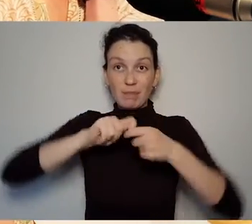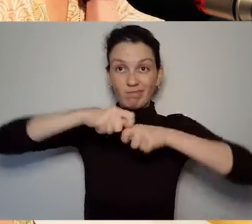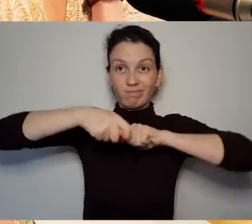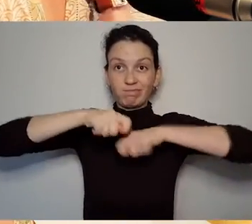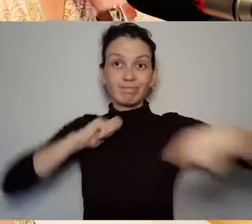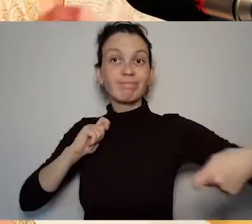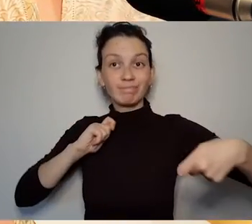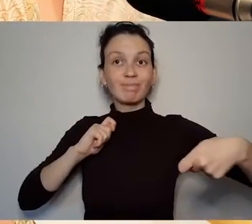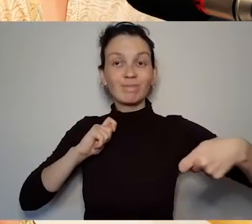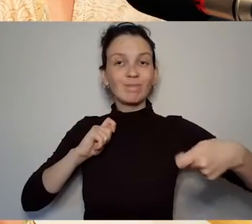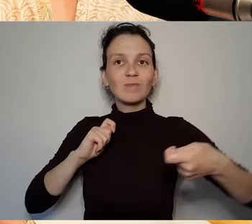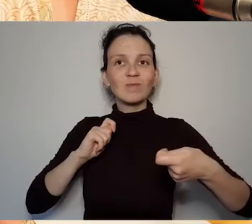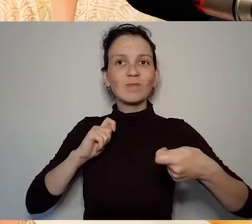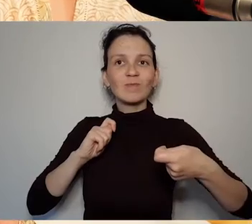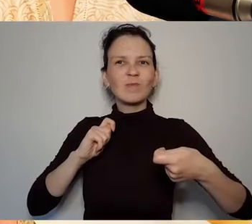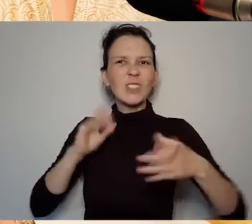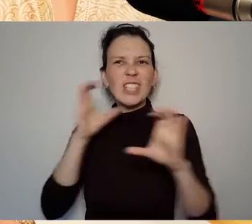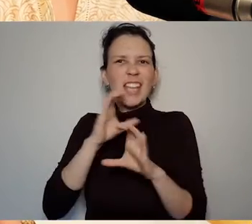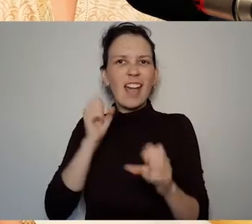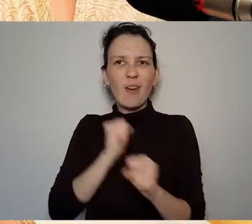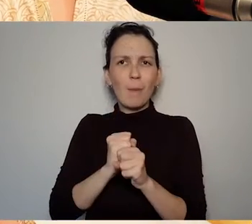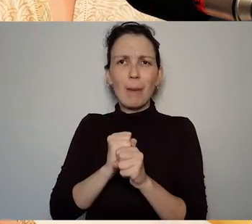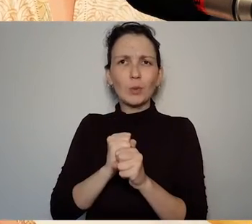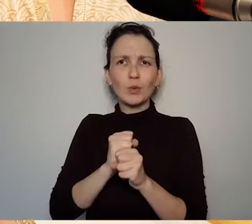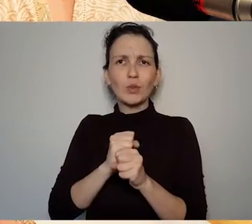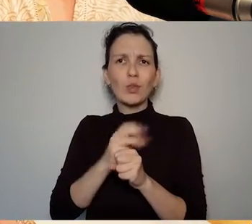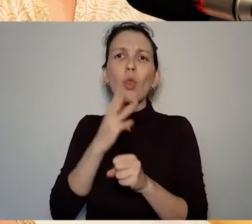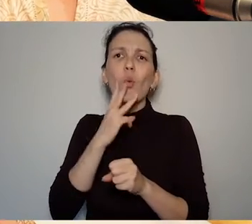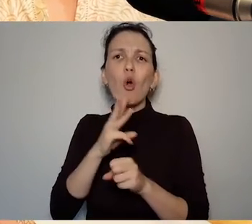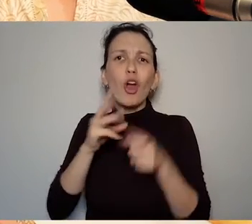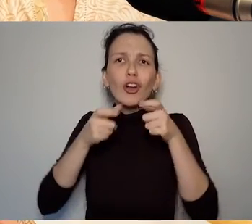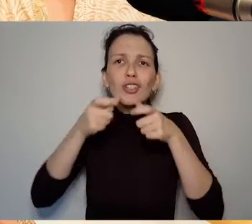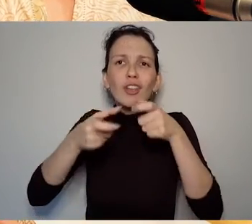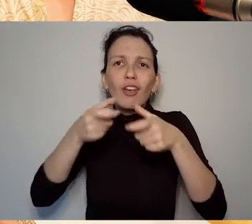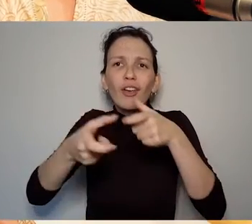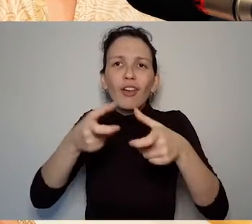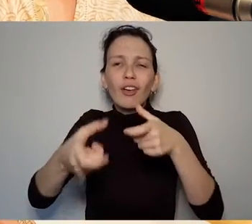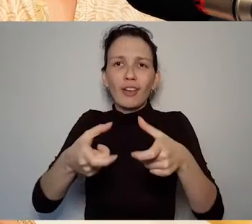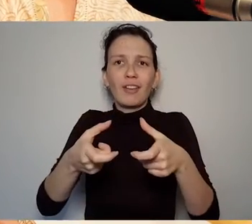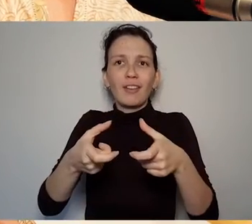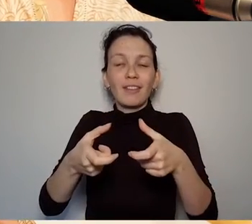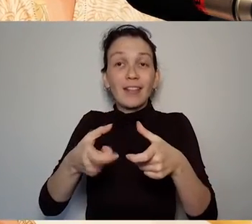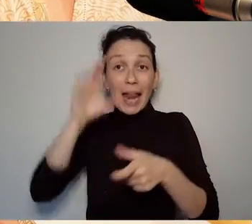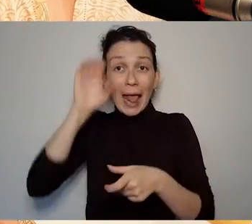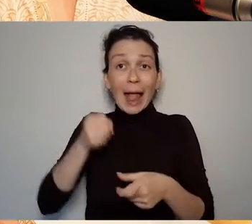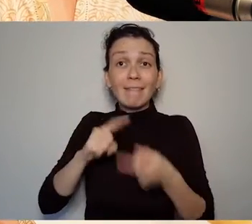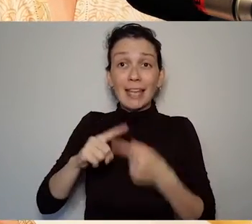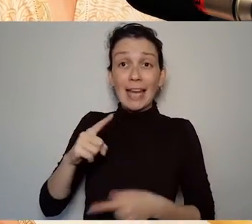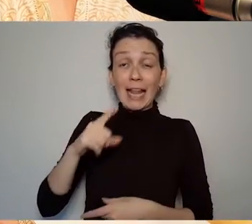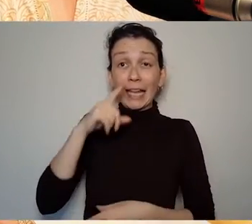Alvean, Lianne and Amanda - from working with them what I would I understand is their practice